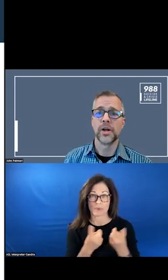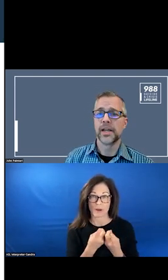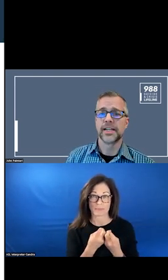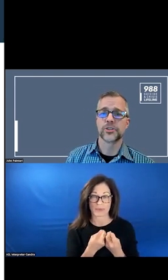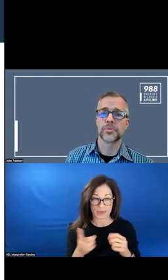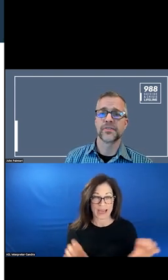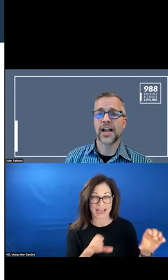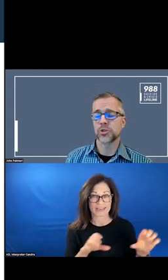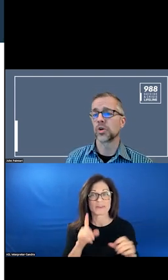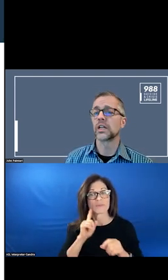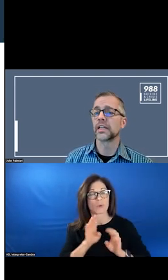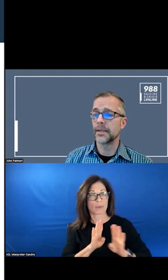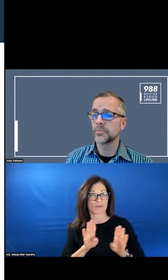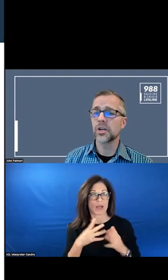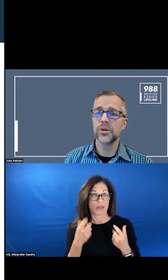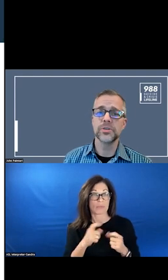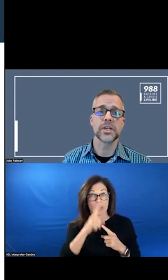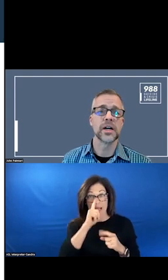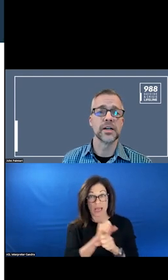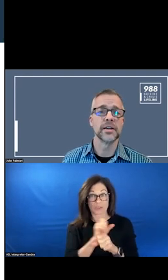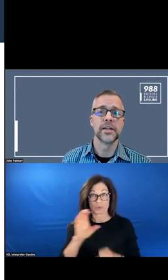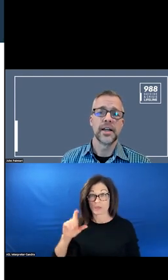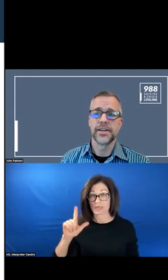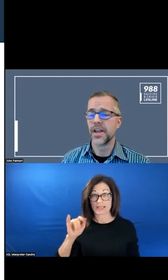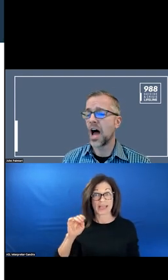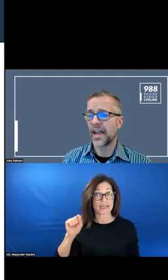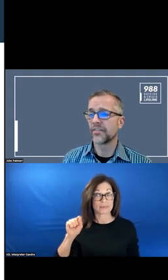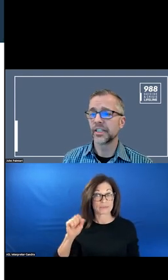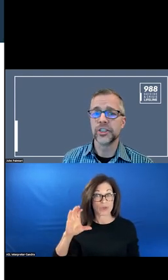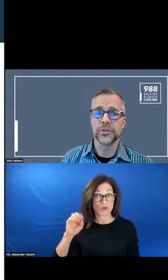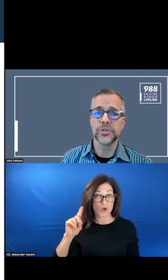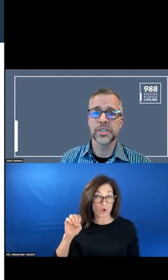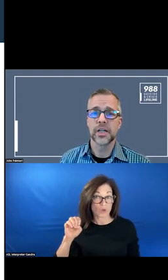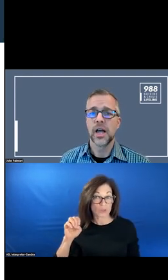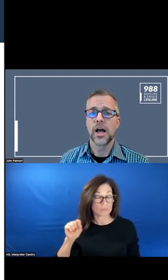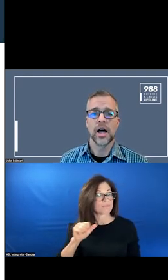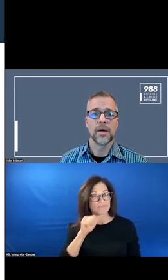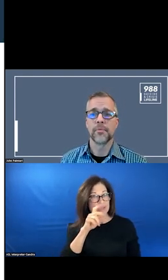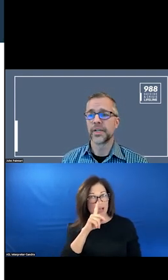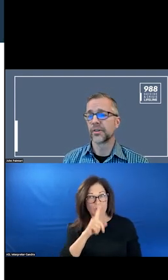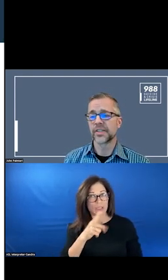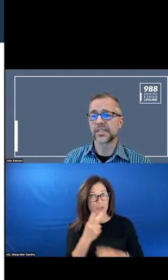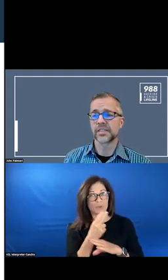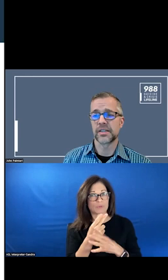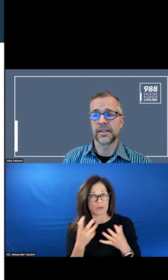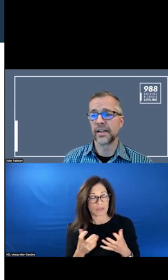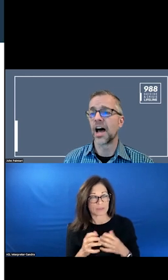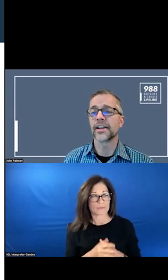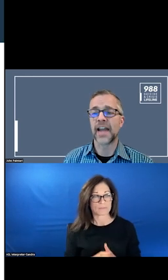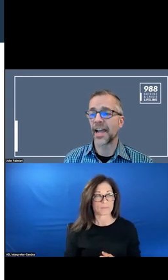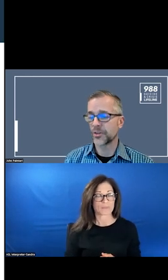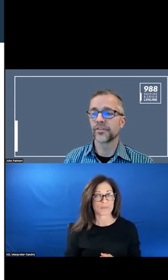IN TERMS OF CLAIMS CODES, NOT HEAVILY USED. WE KNOW THAT THIS IS NOT AN ACCURATE